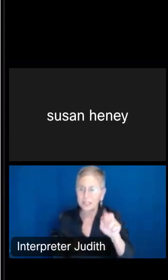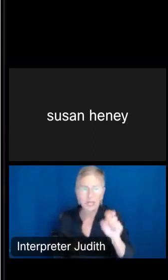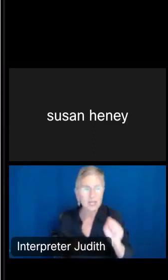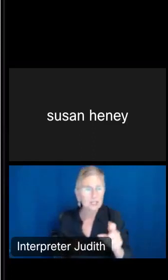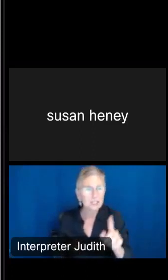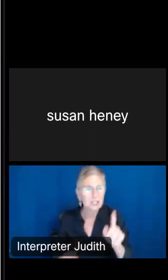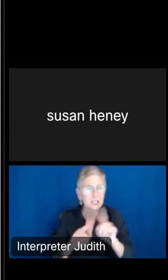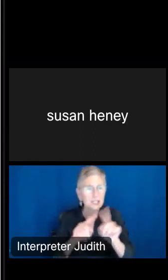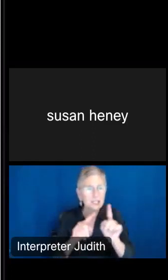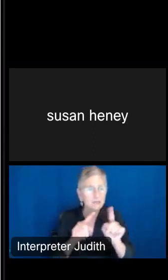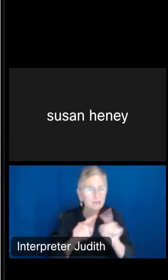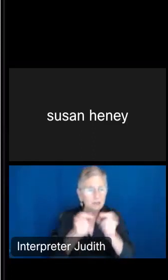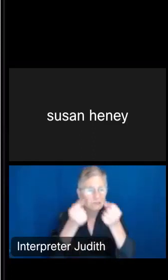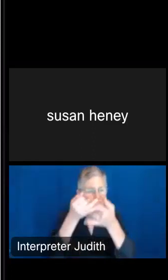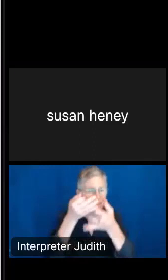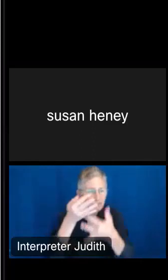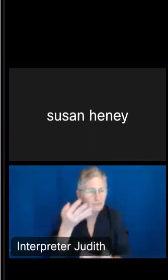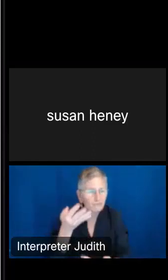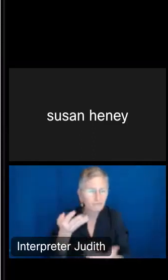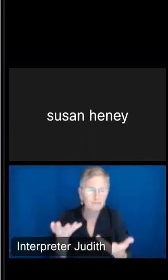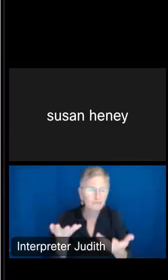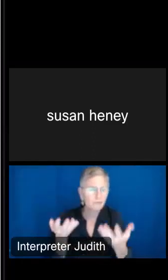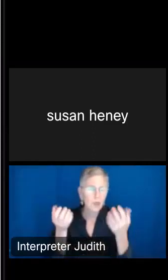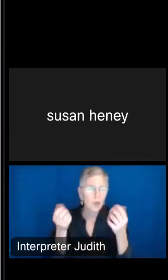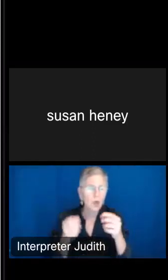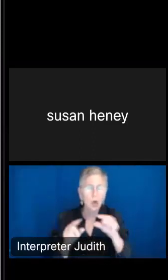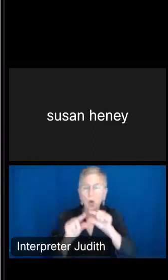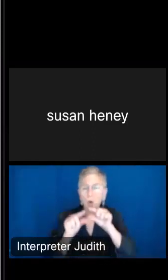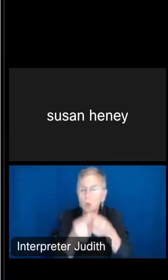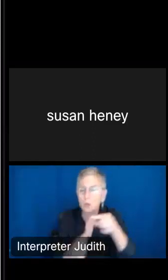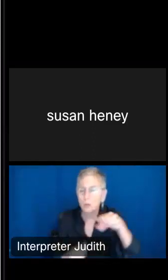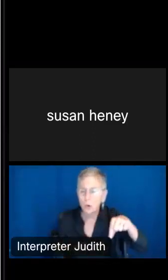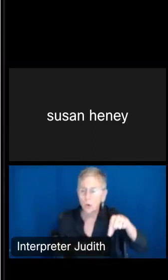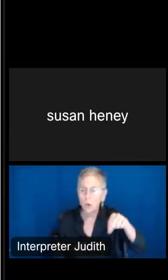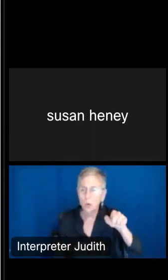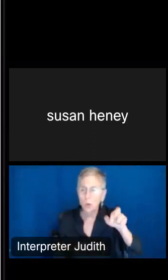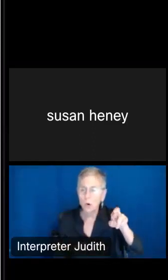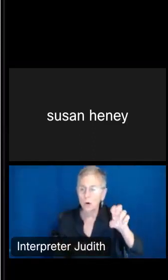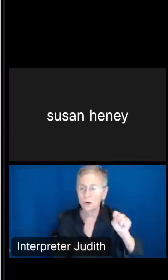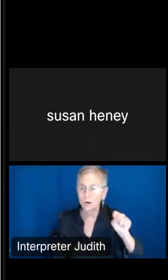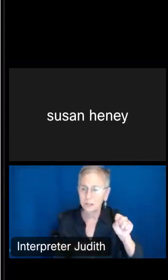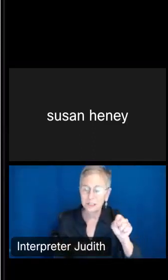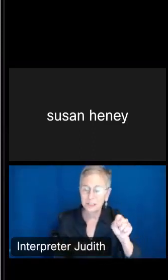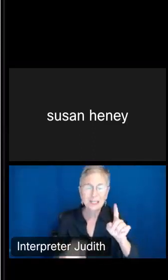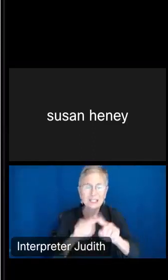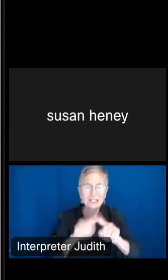ton of information out there. It's just a matter of filtering it and looking for the